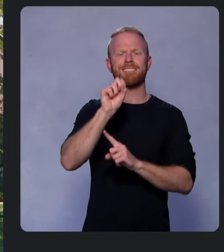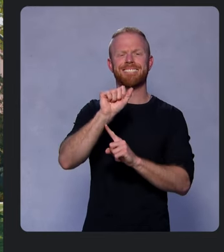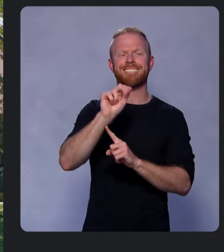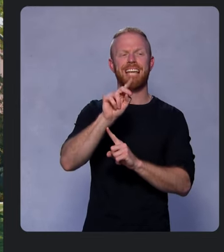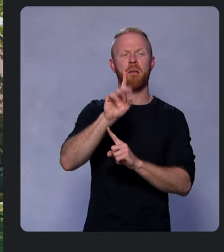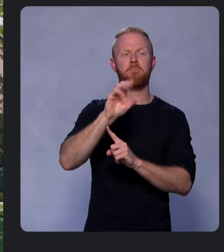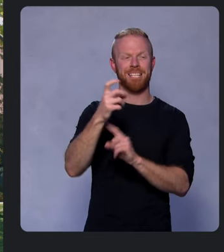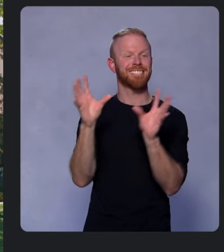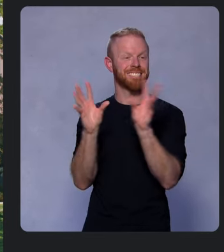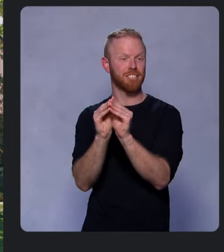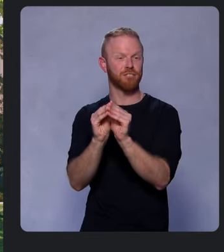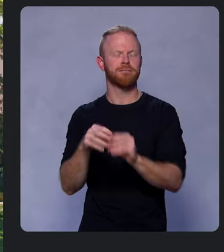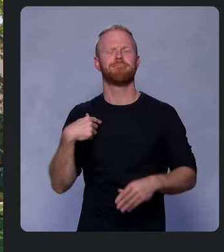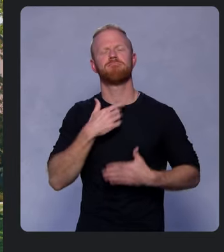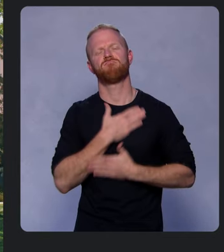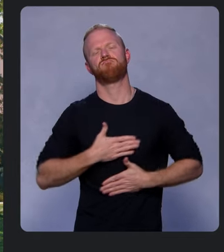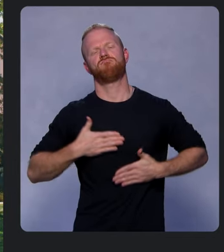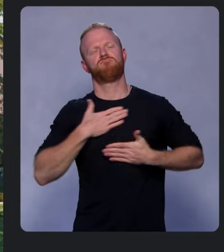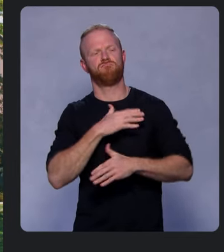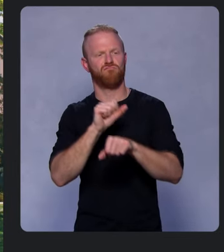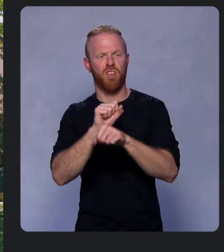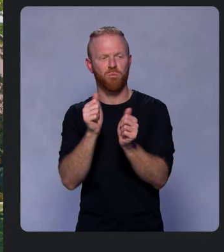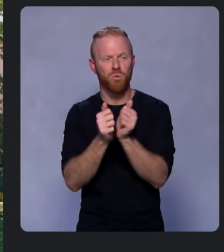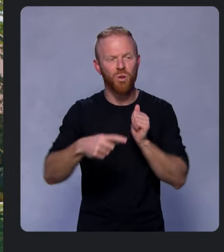We appreciate working with you, the developer community,